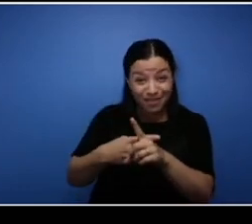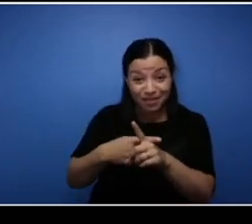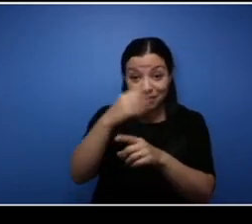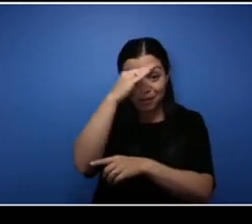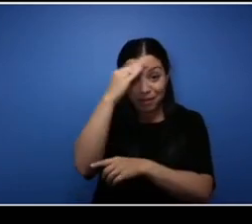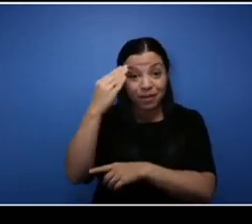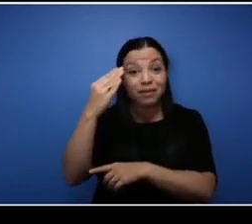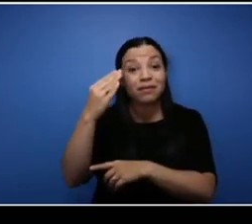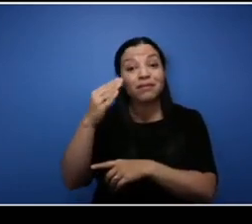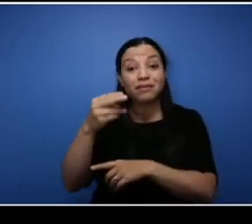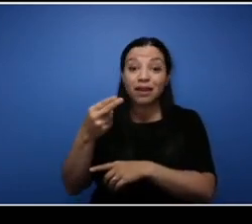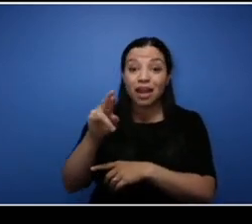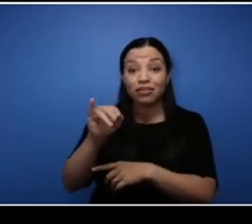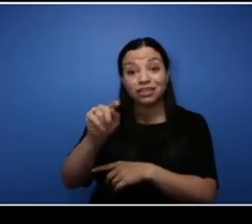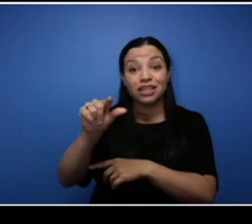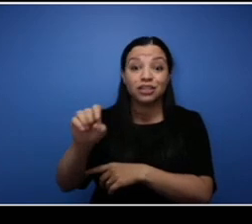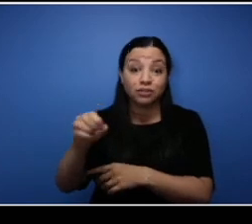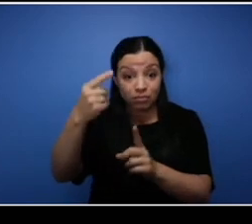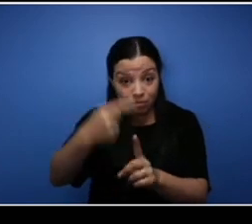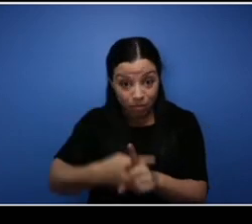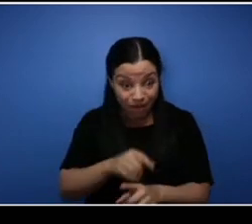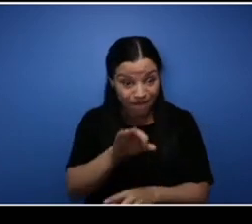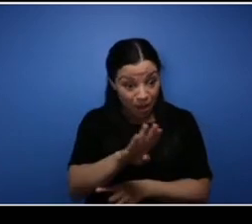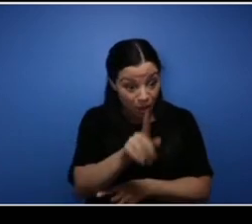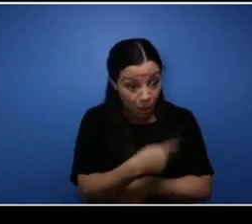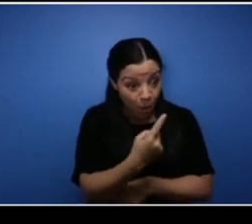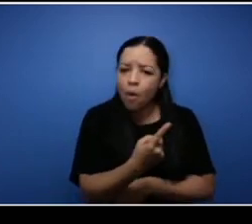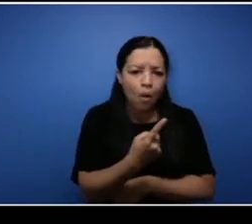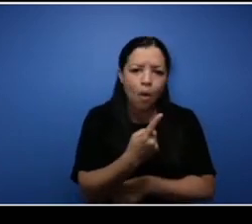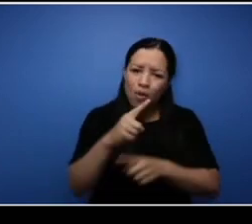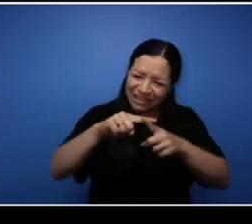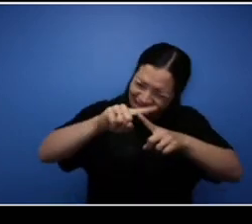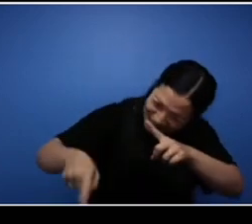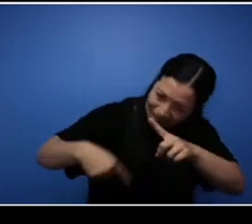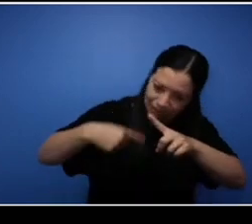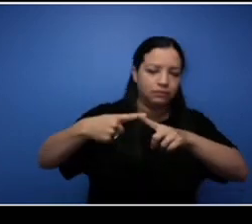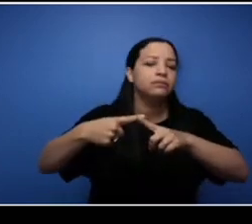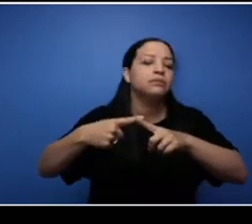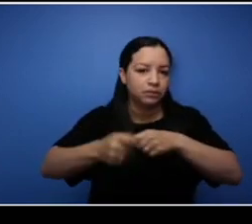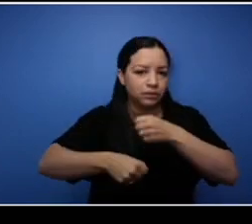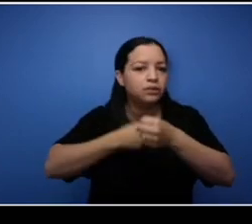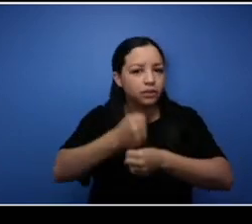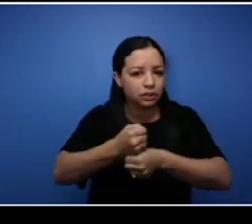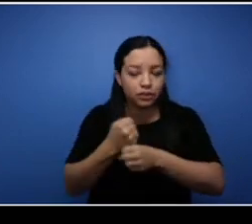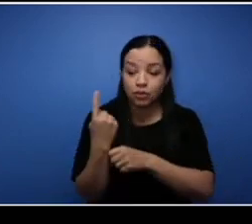year round not just in February. I'm very proud, last year we hired our first Senior,